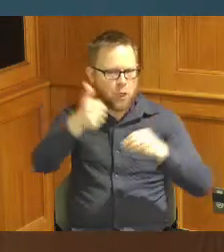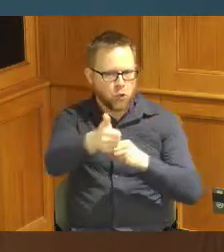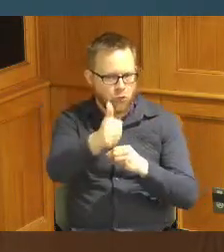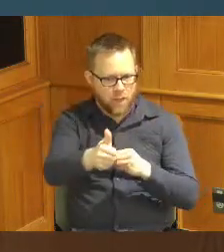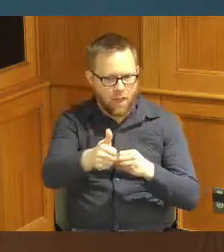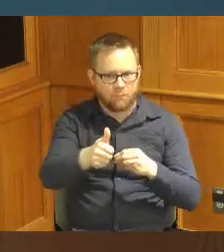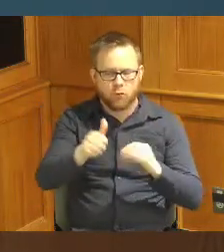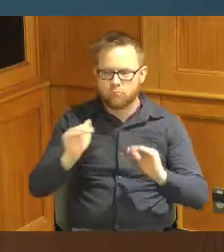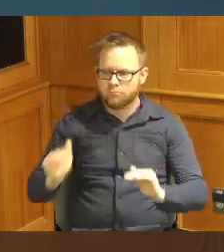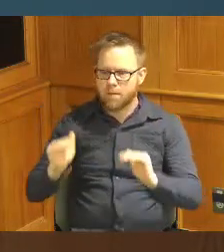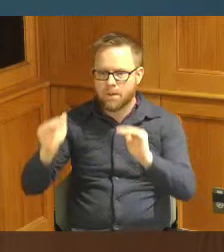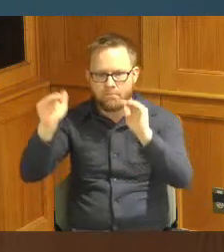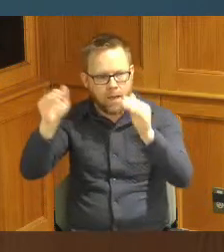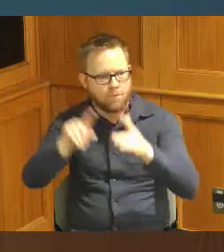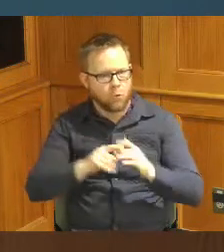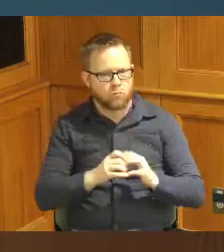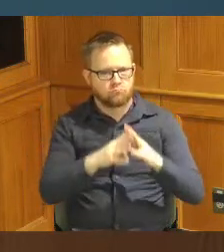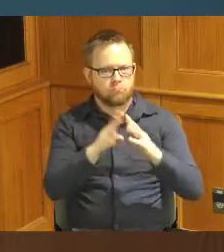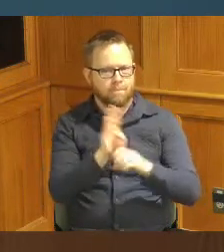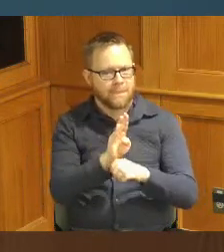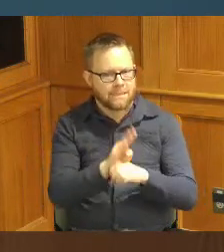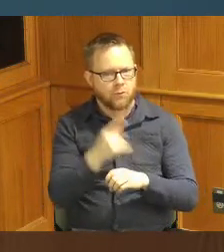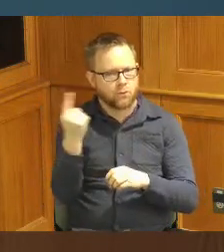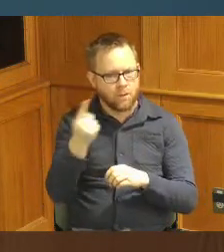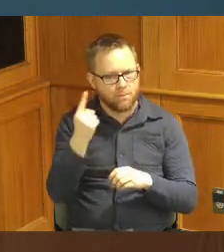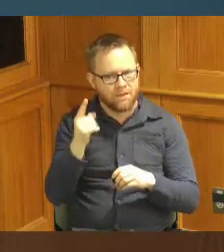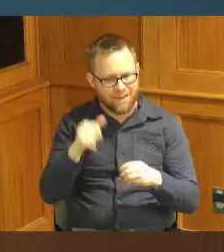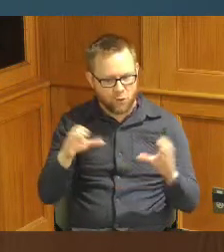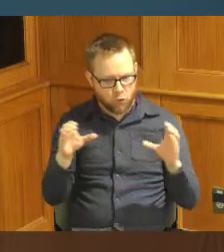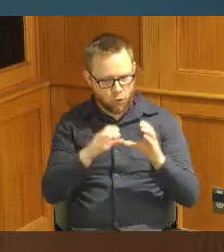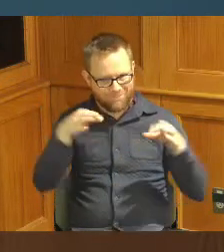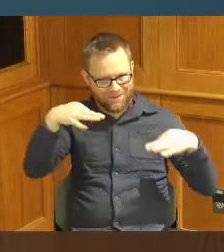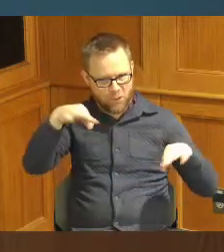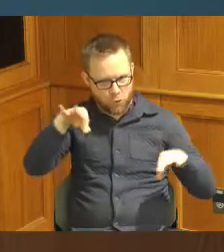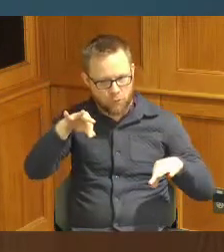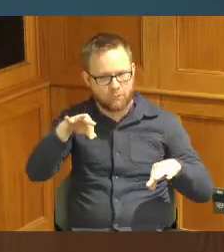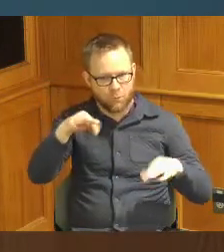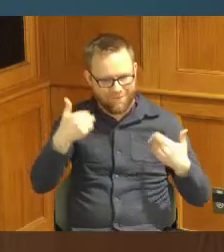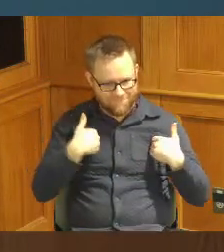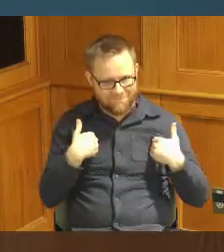where it starts your own business business you're leaving with a certification in hand and I think